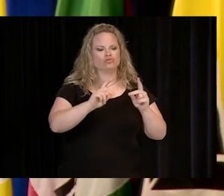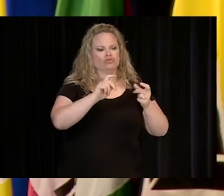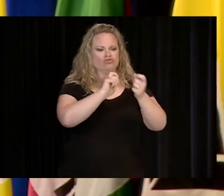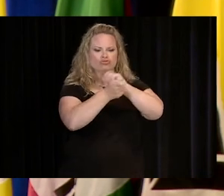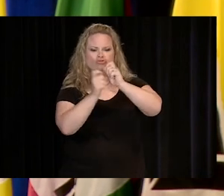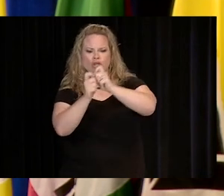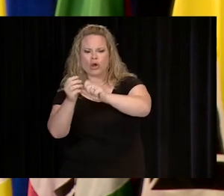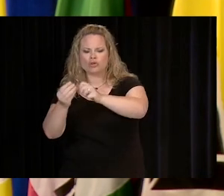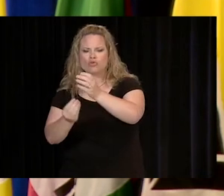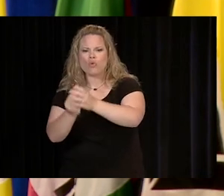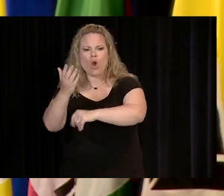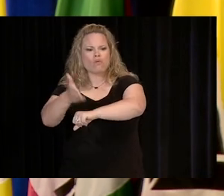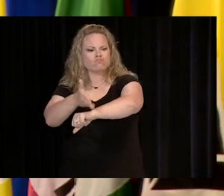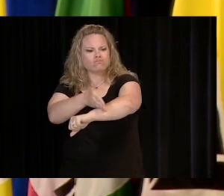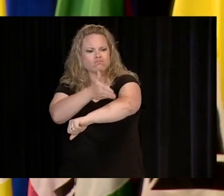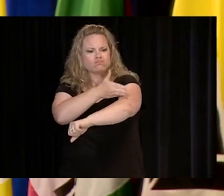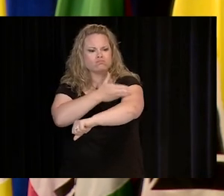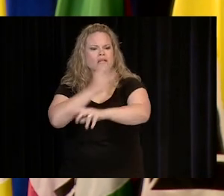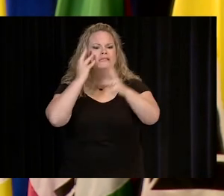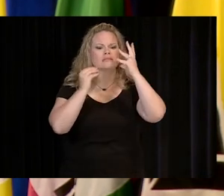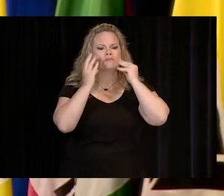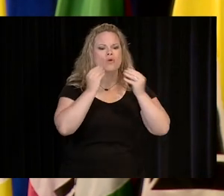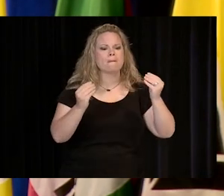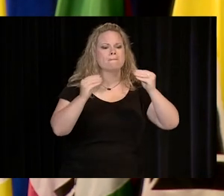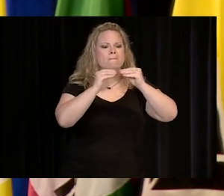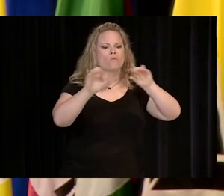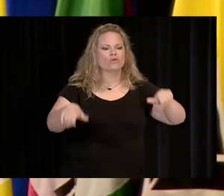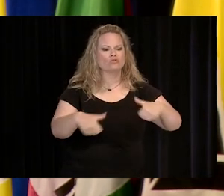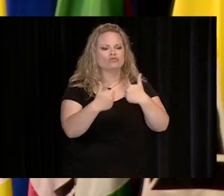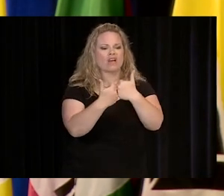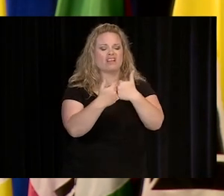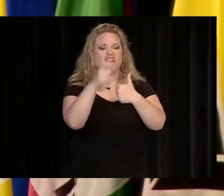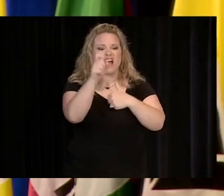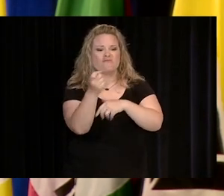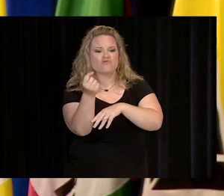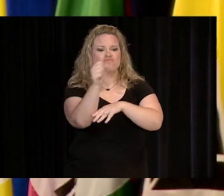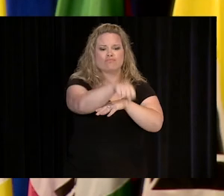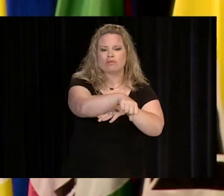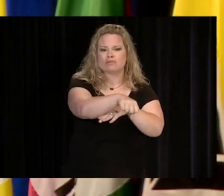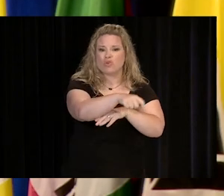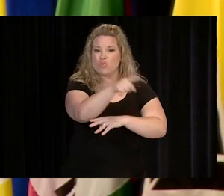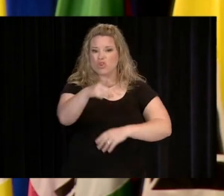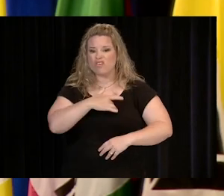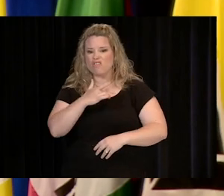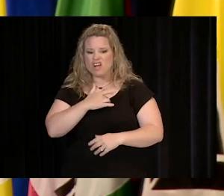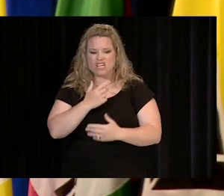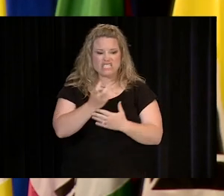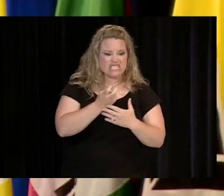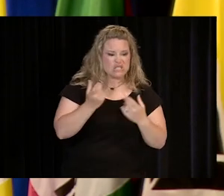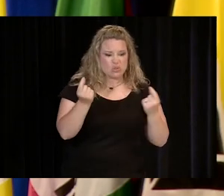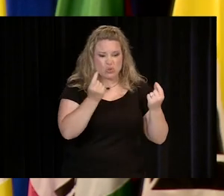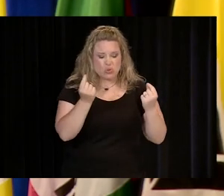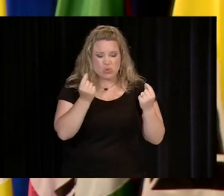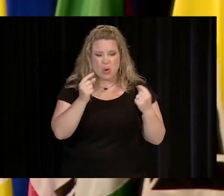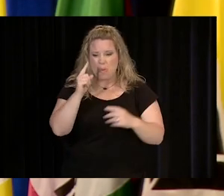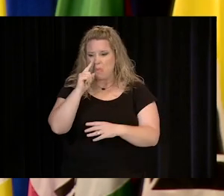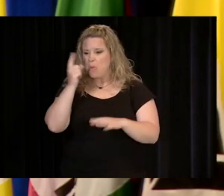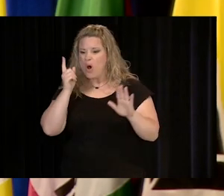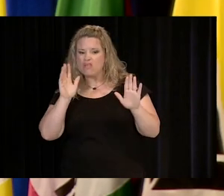BY GIVING YOU MORE CHALLENGES TO CONQUER. WHENEVER YOU START TO FEEL RESTLESS, BORED, OR IN SEARCH